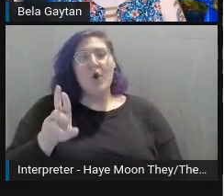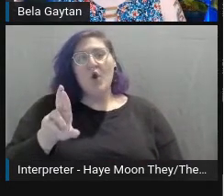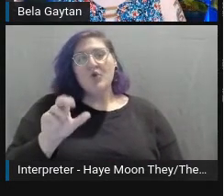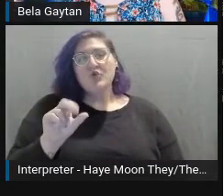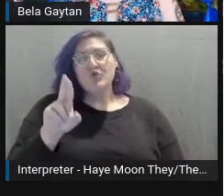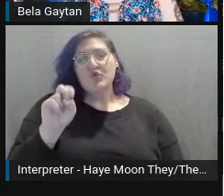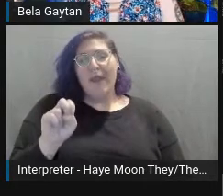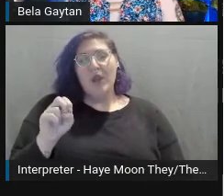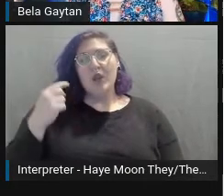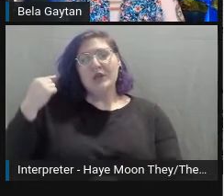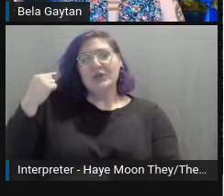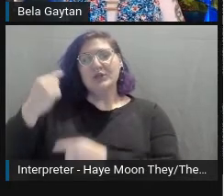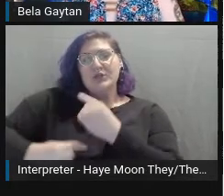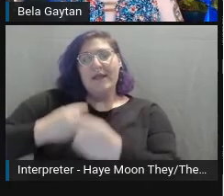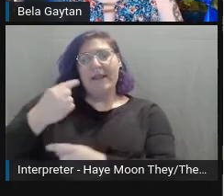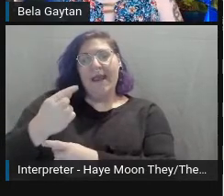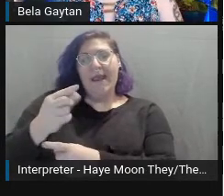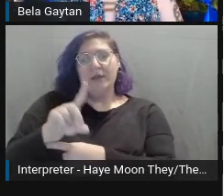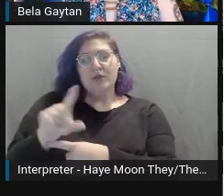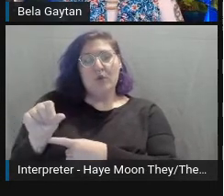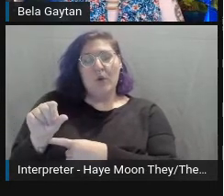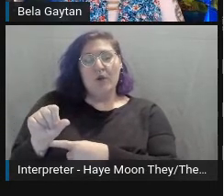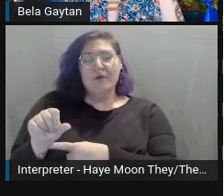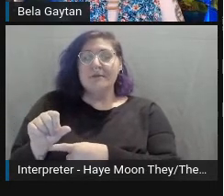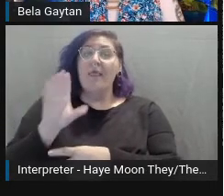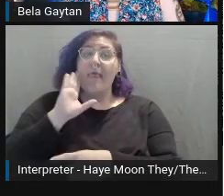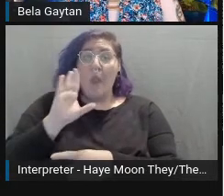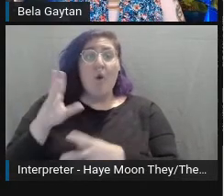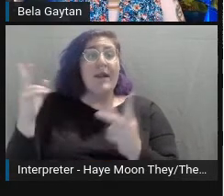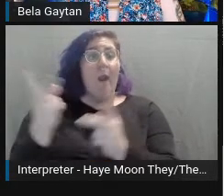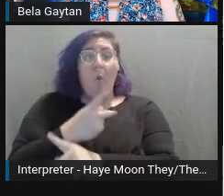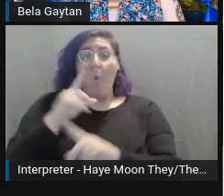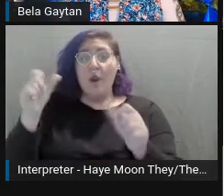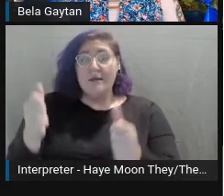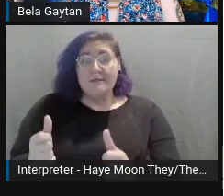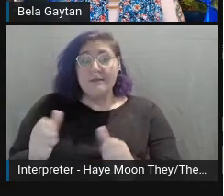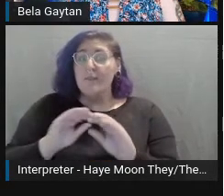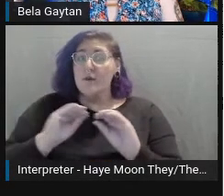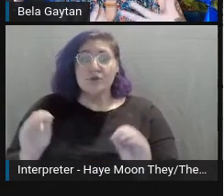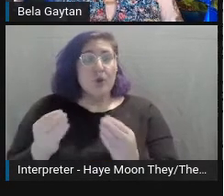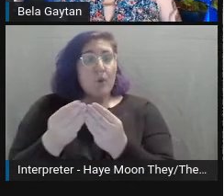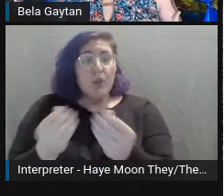They're progressive, degenerative, there's no cure, and the information